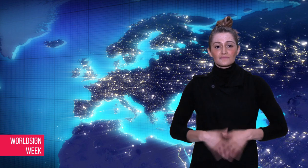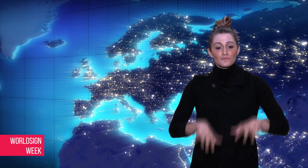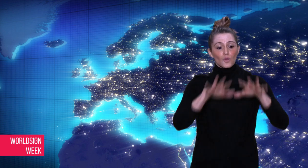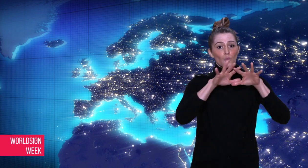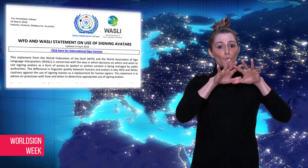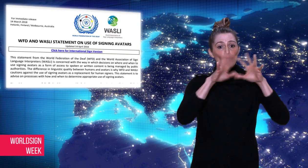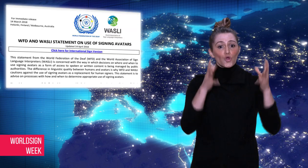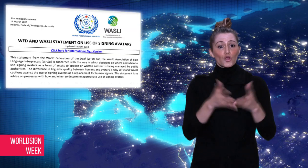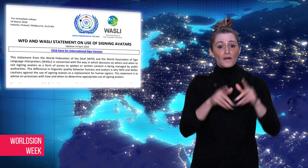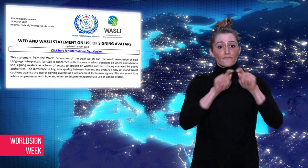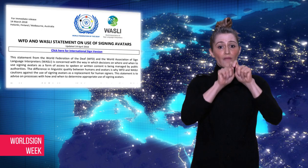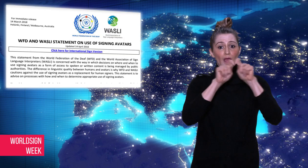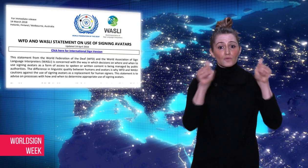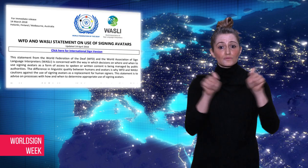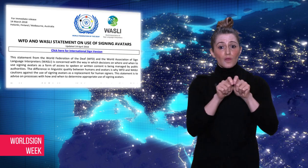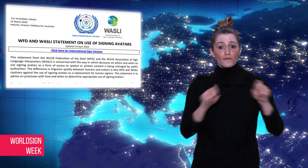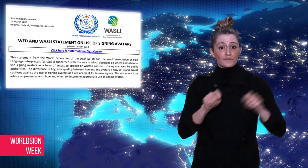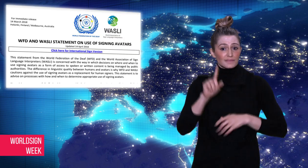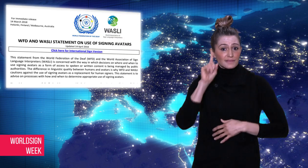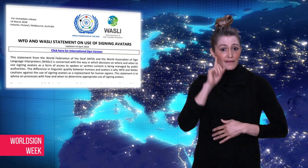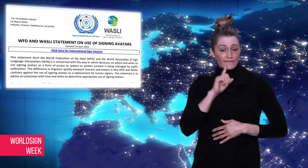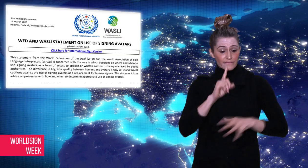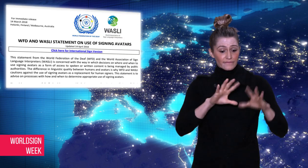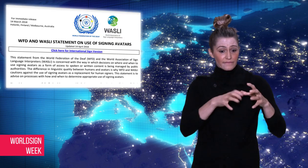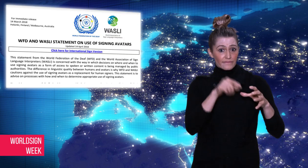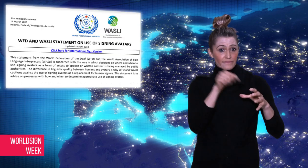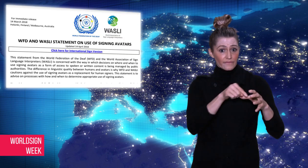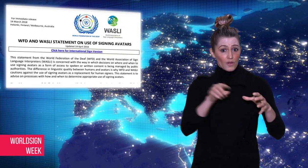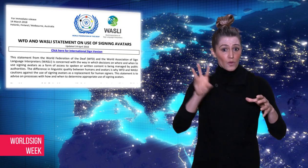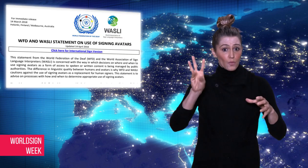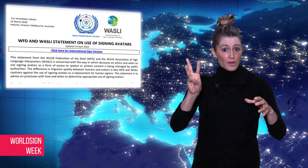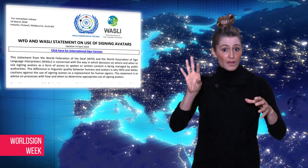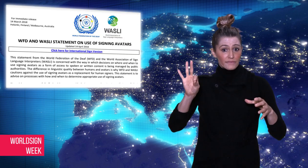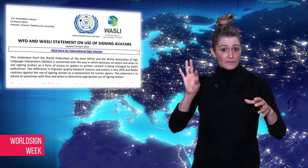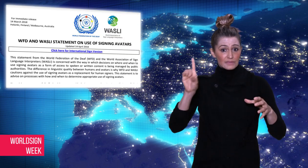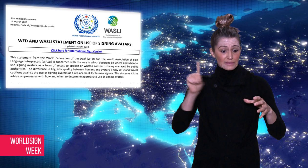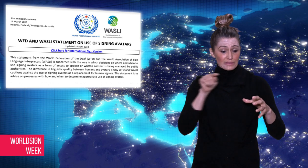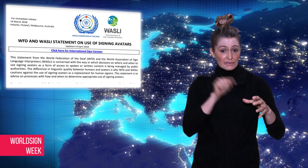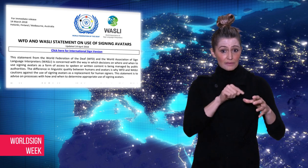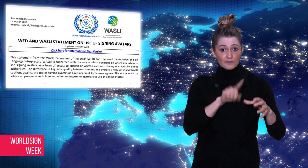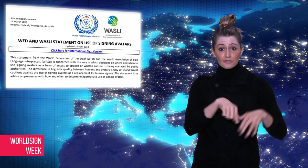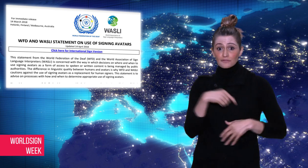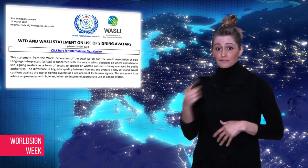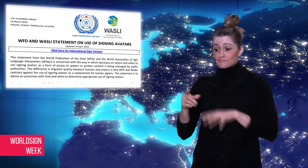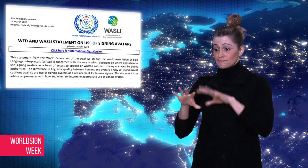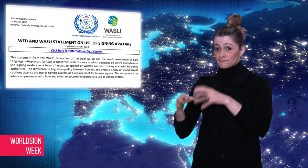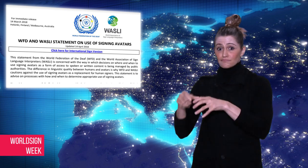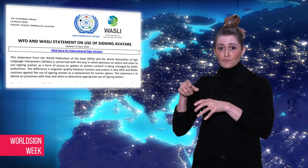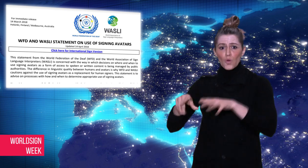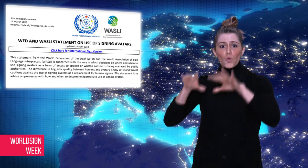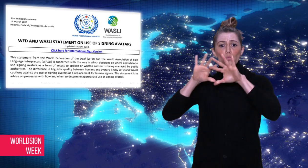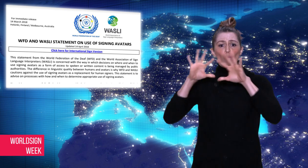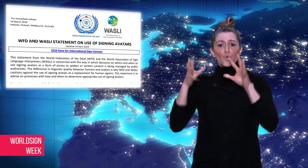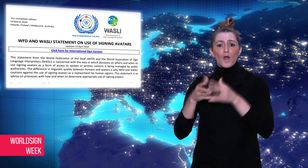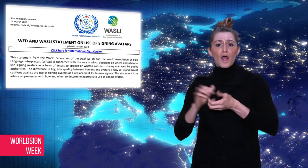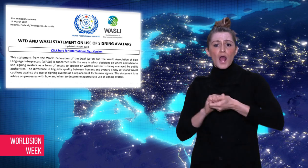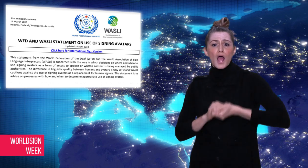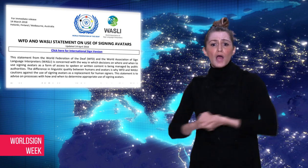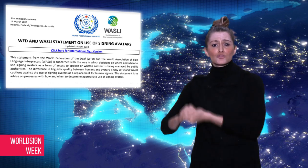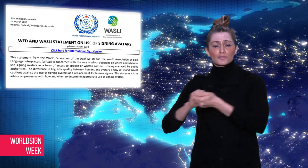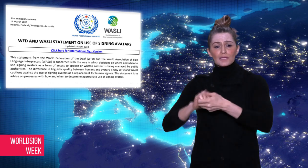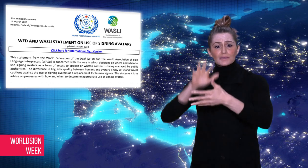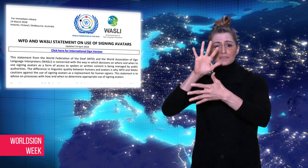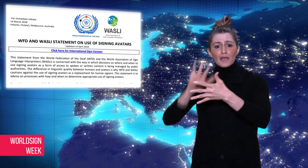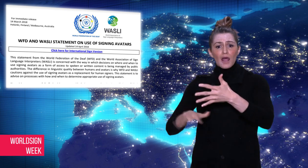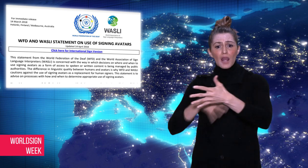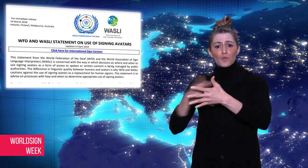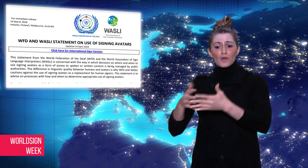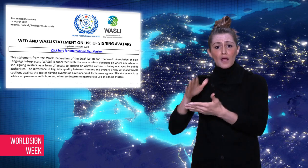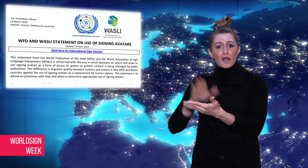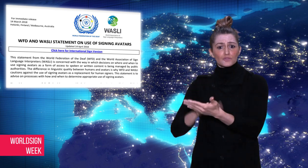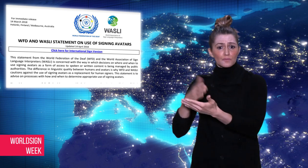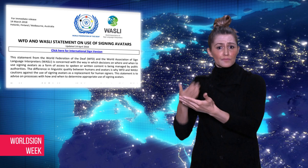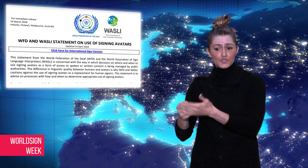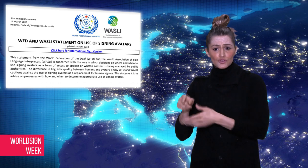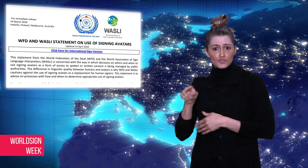Representatives of the World Federation of the